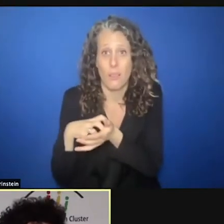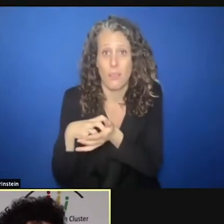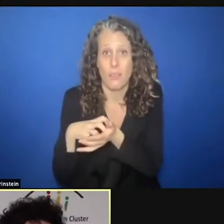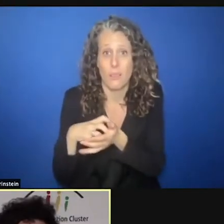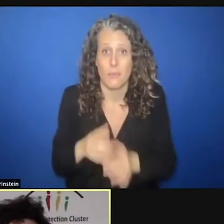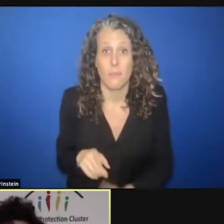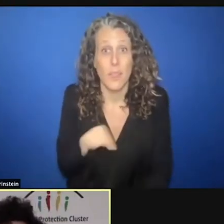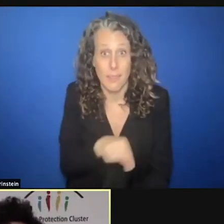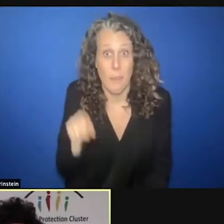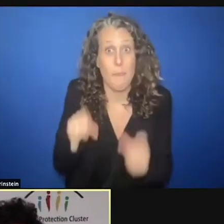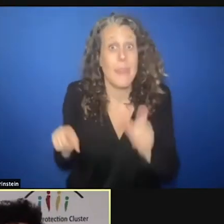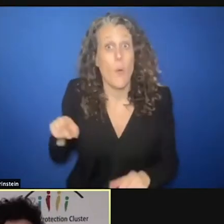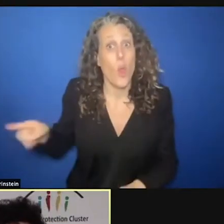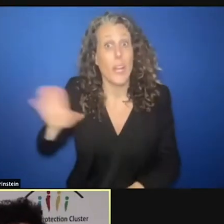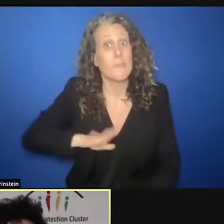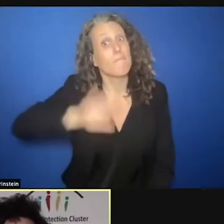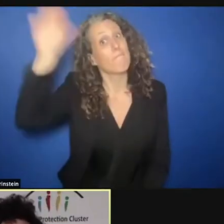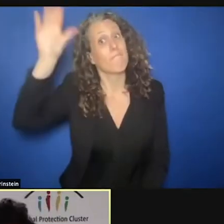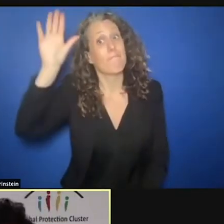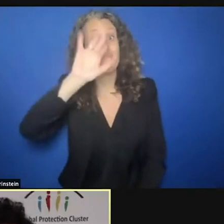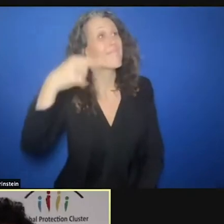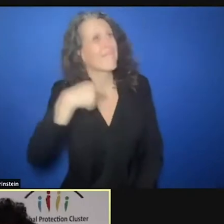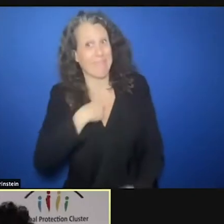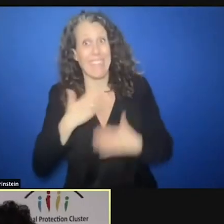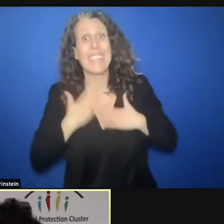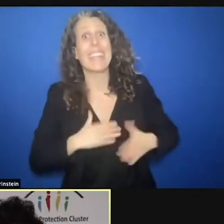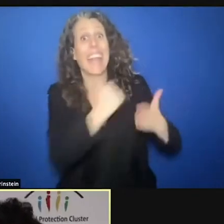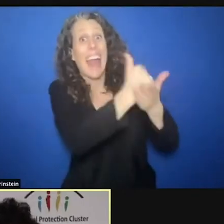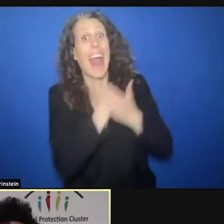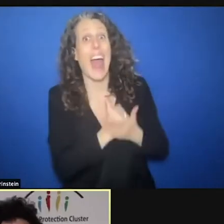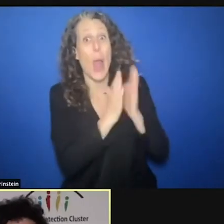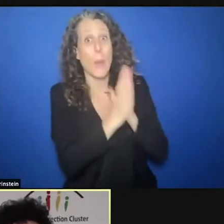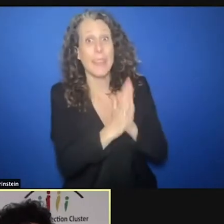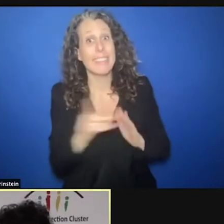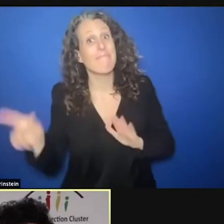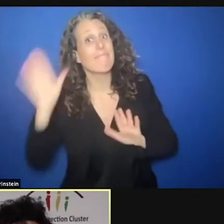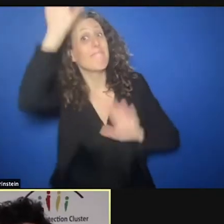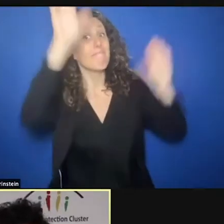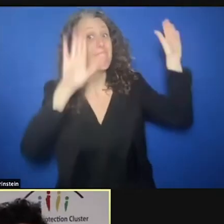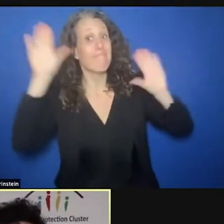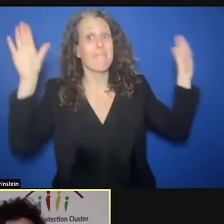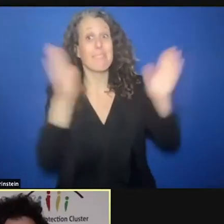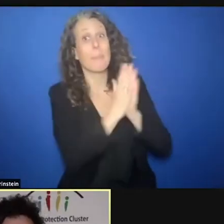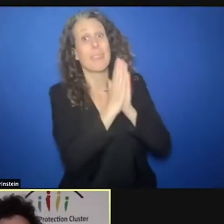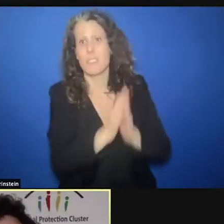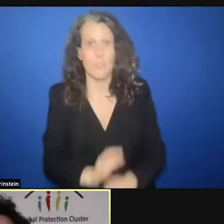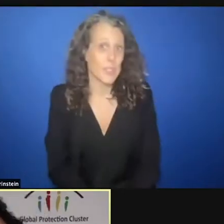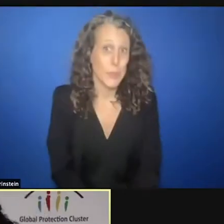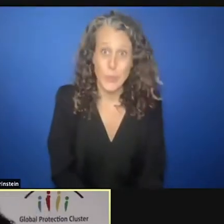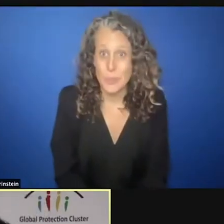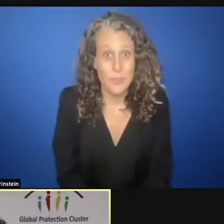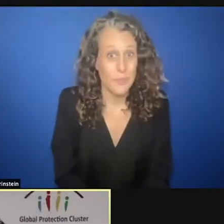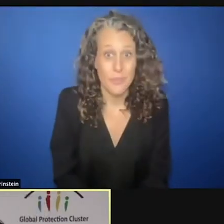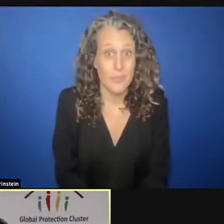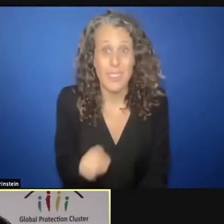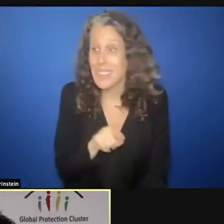their hands to tell you they are in trouble. They won't. These people will not be able to celebrate